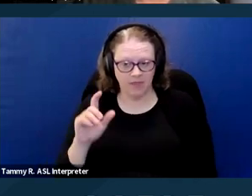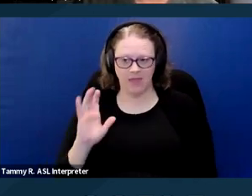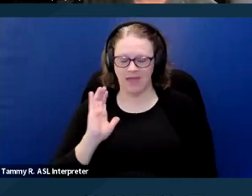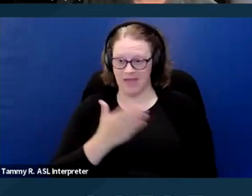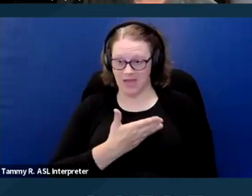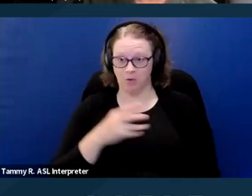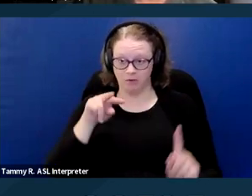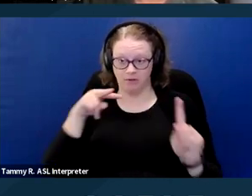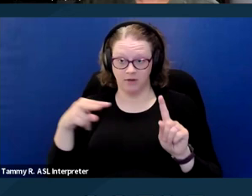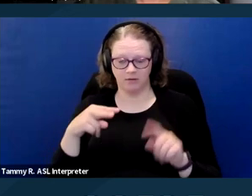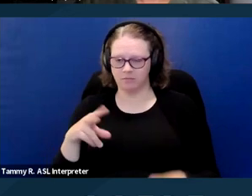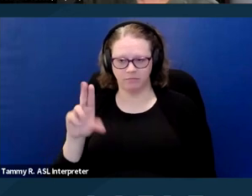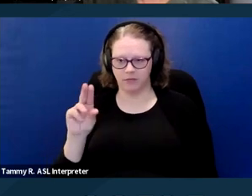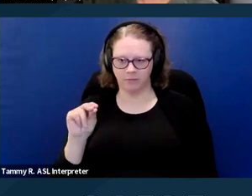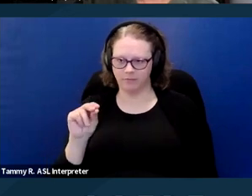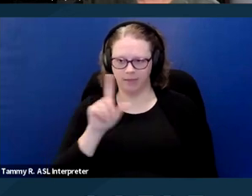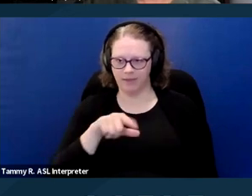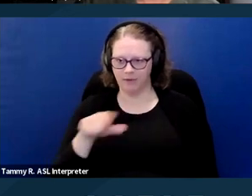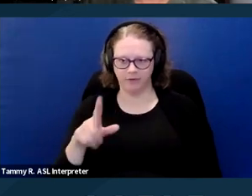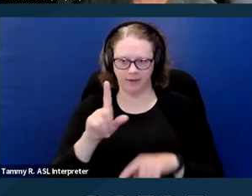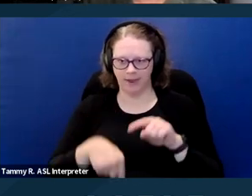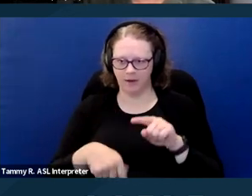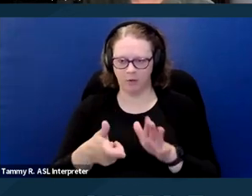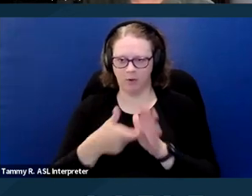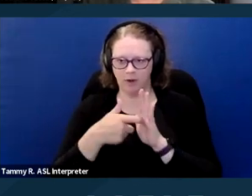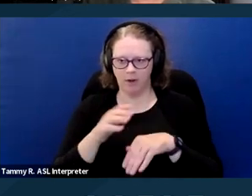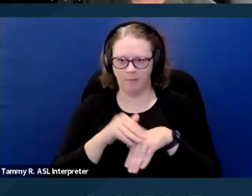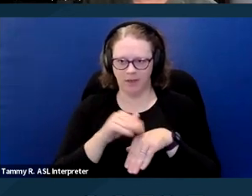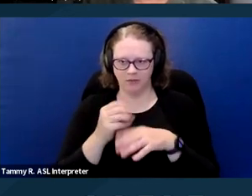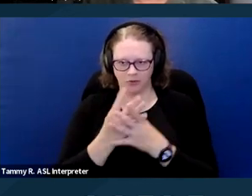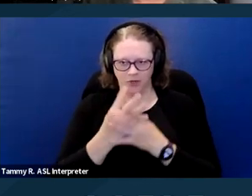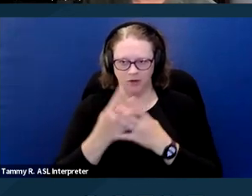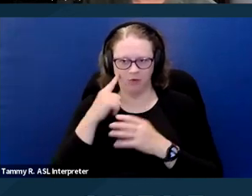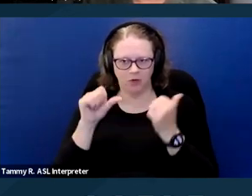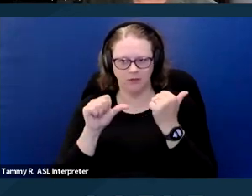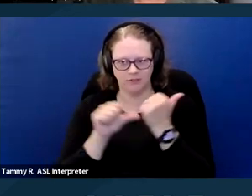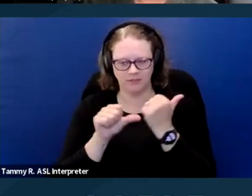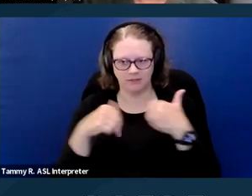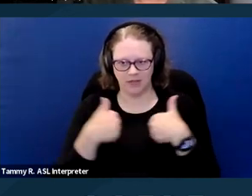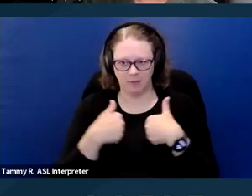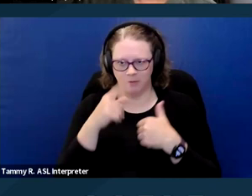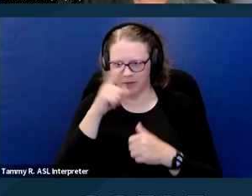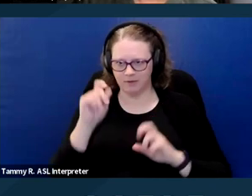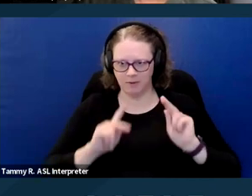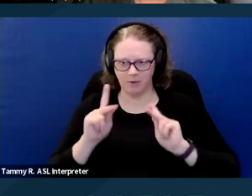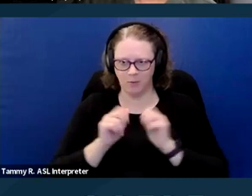that landlords cannot require pet screening for assistance animals 'cause people with disabilities who use those kinds